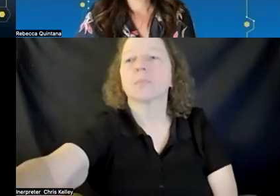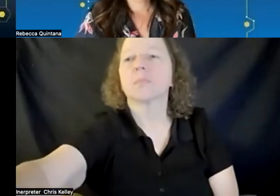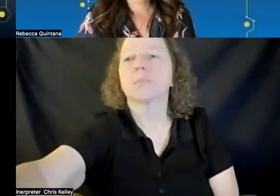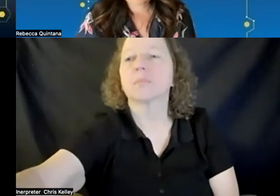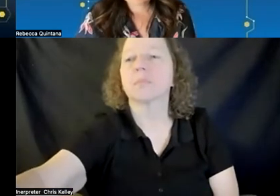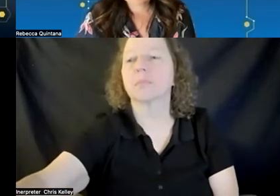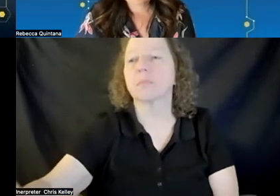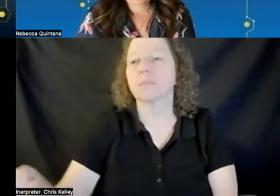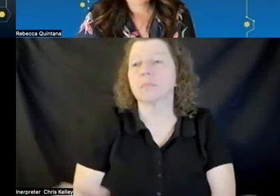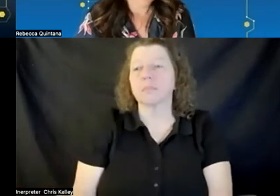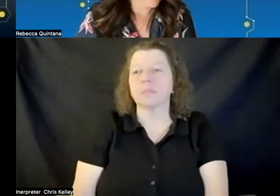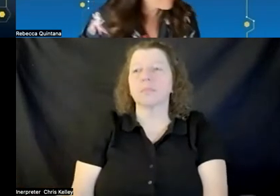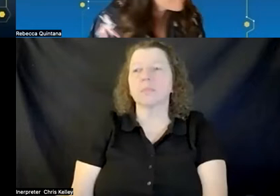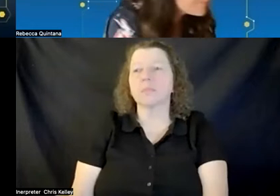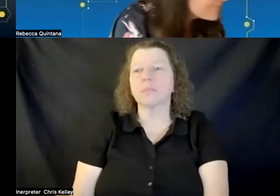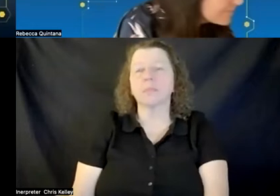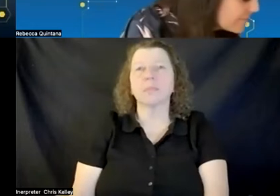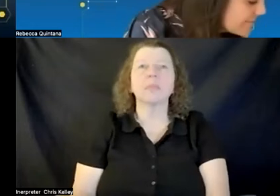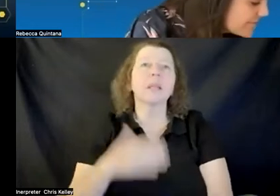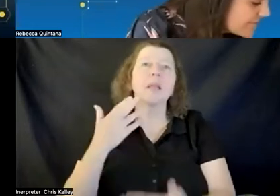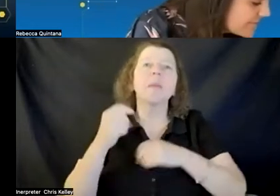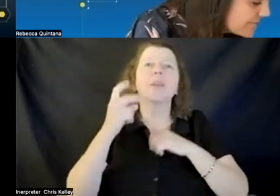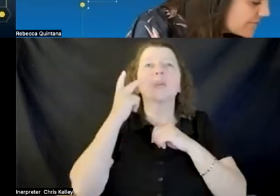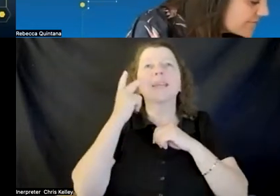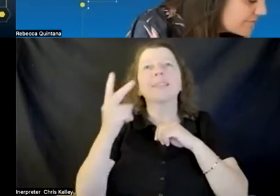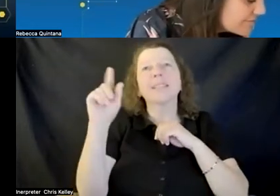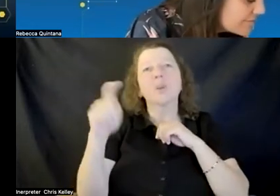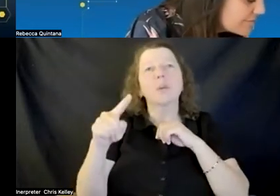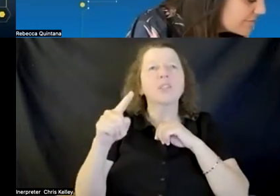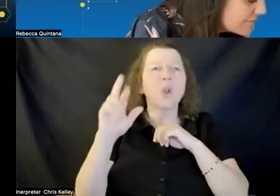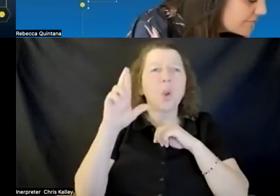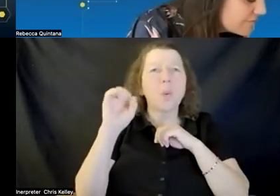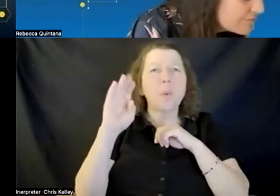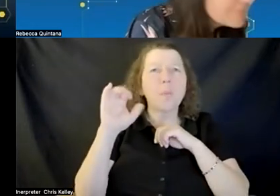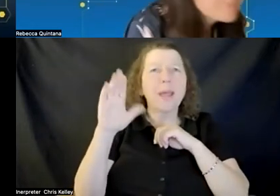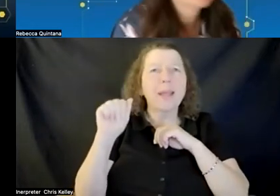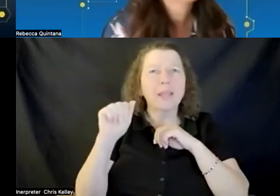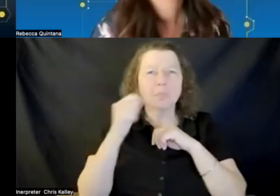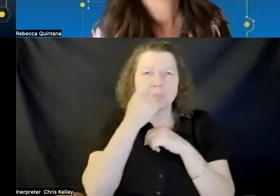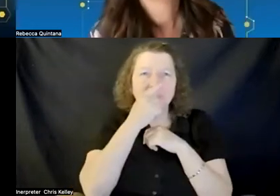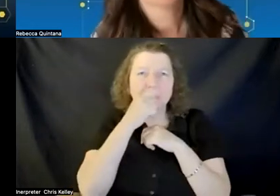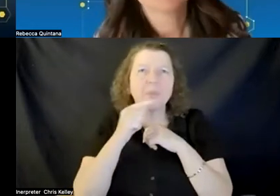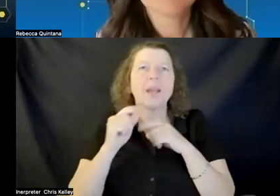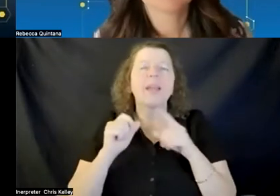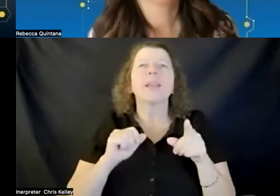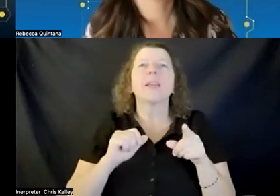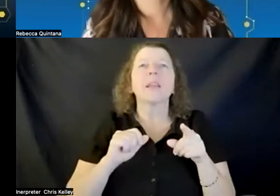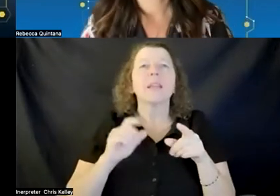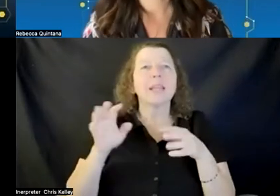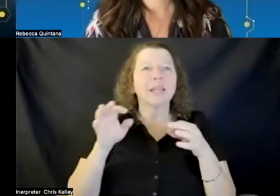and maybe to seed the question a little bit rebecca do you mind talking a little bit about some of the things you tried in your class